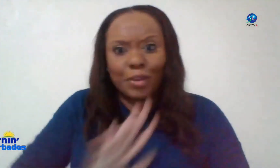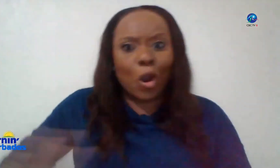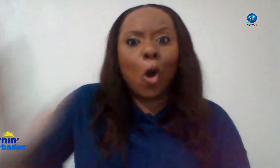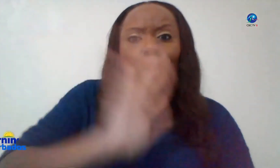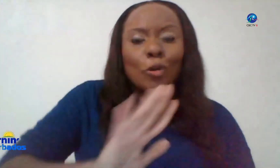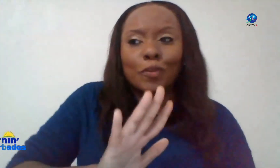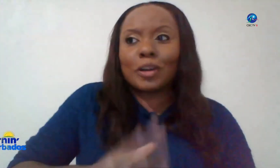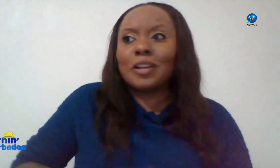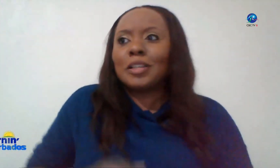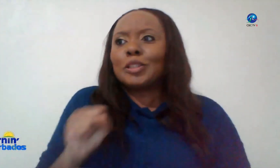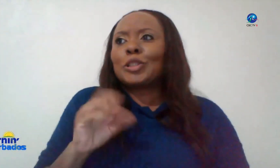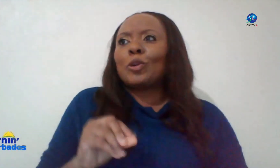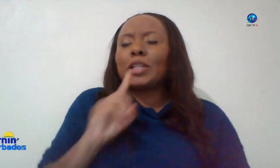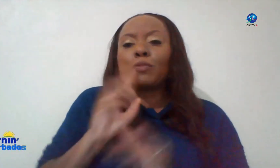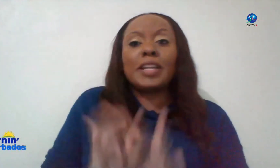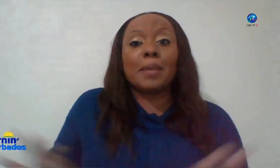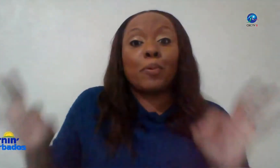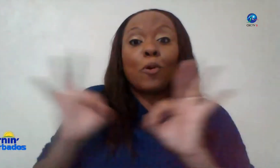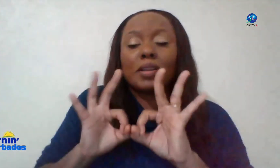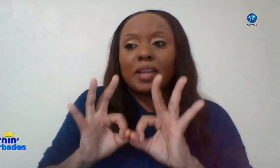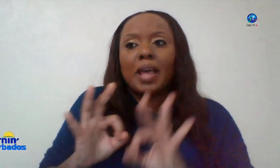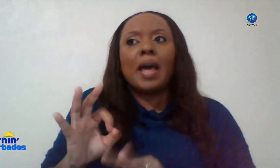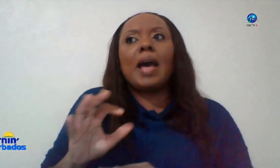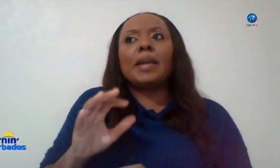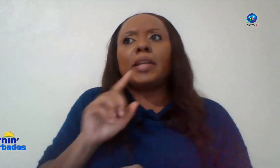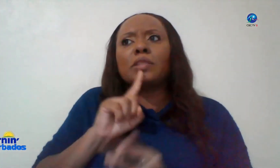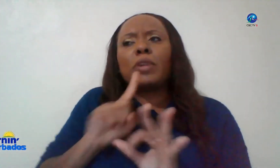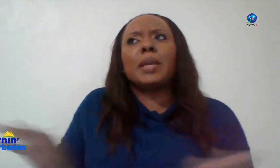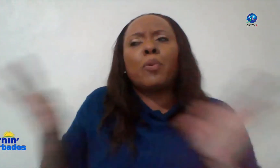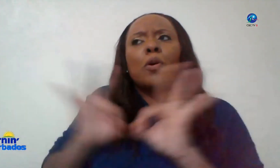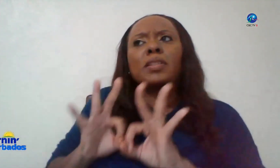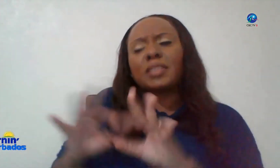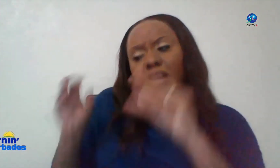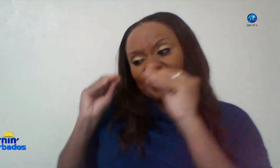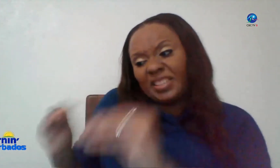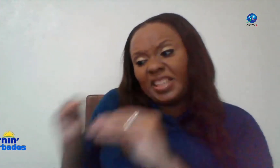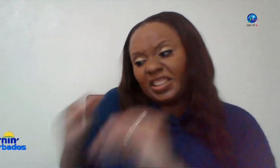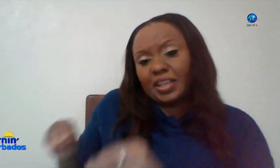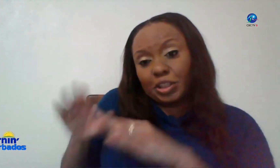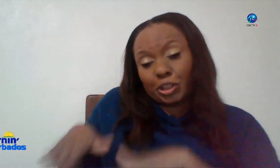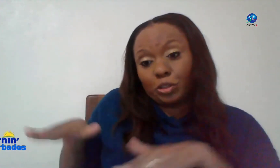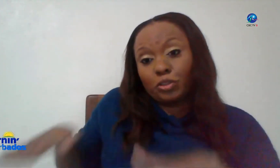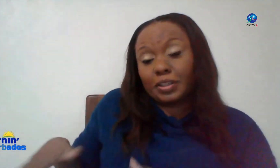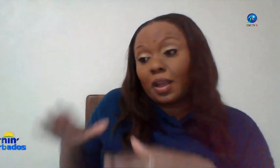and they're all over so it's really important and it's really important to start teaching children